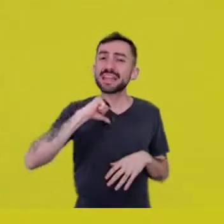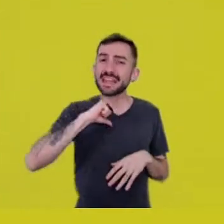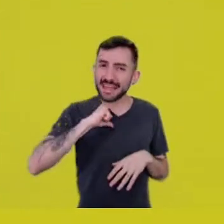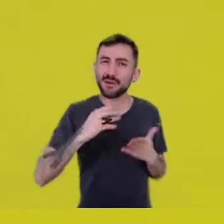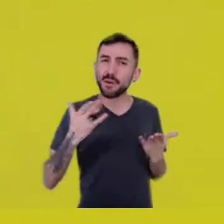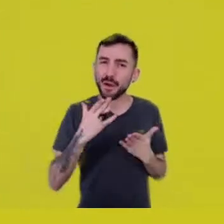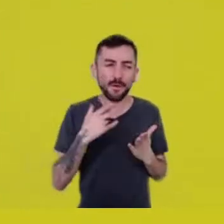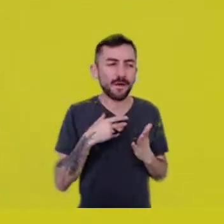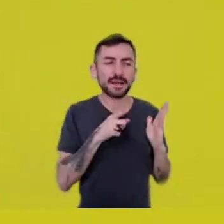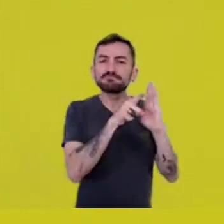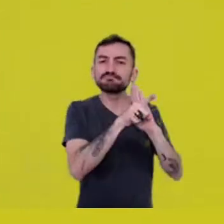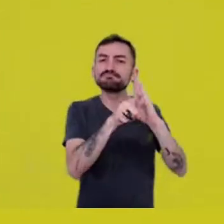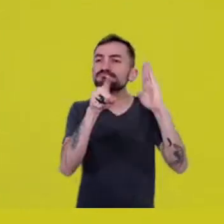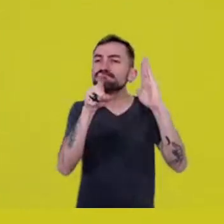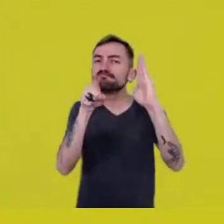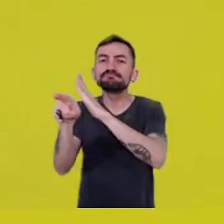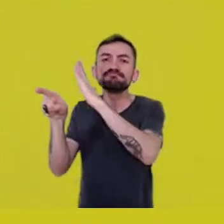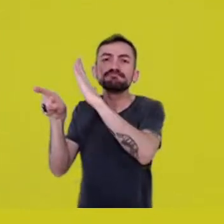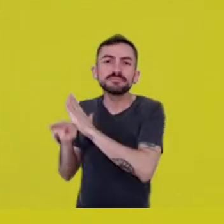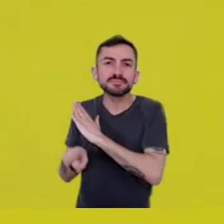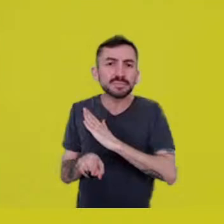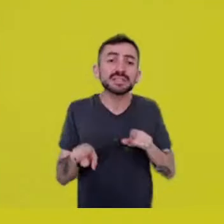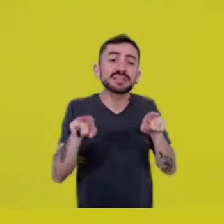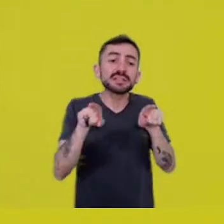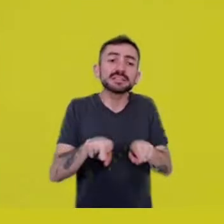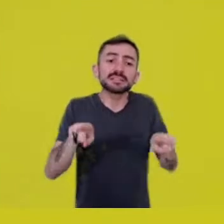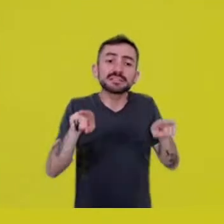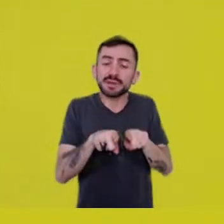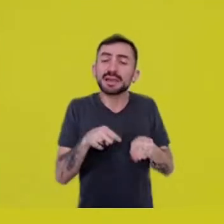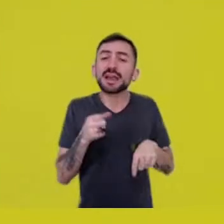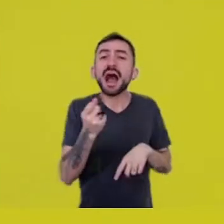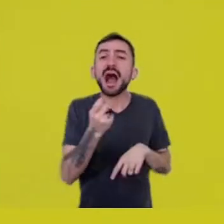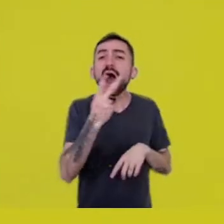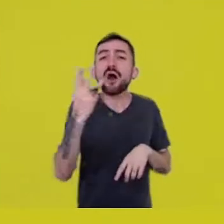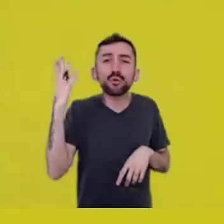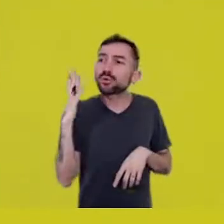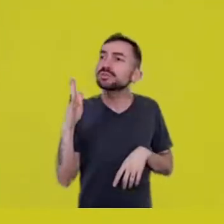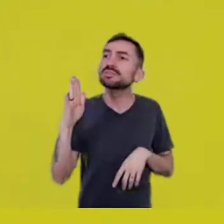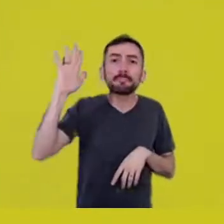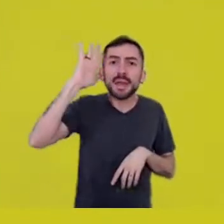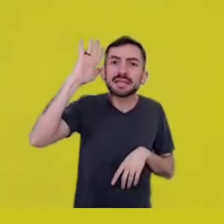which we get near to, sometimes get used to and even adopt,